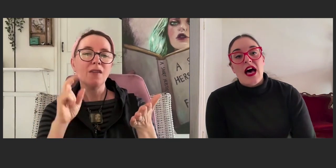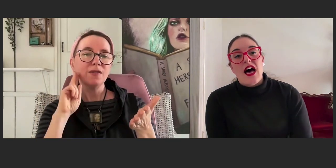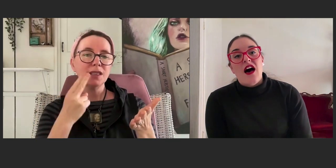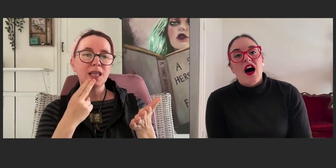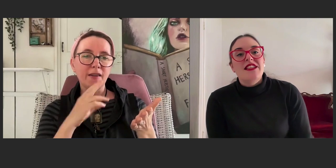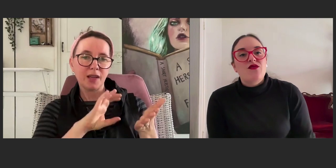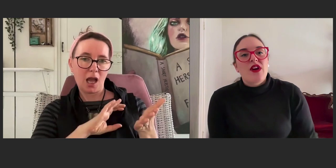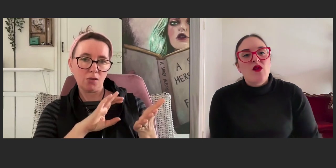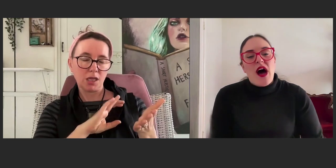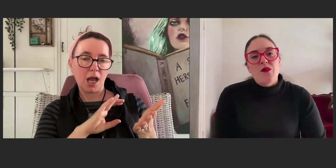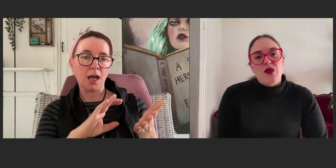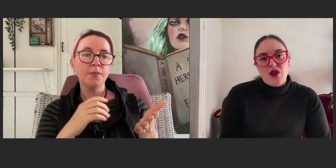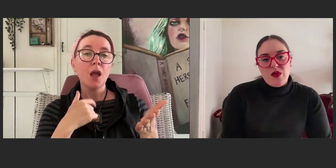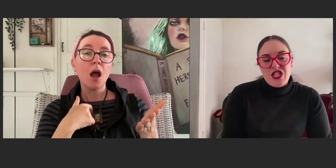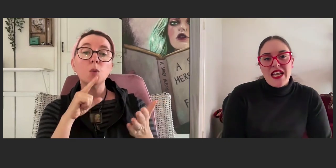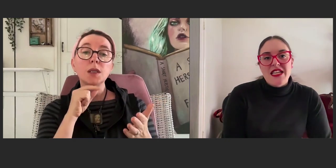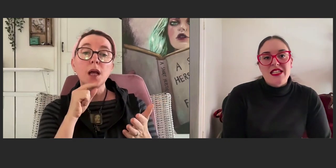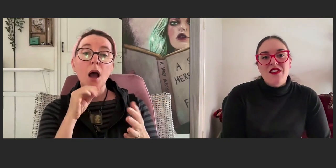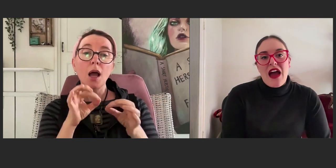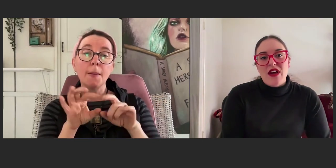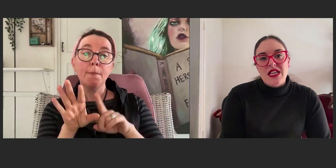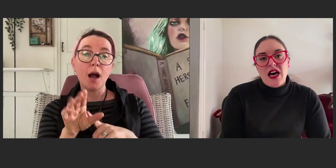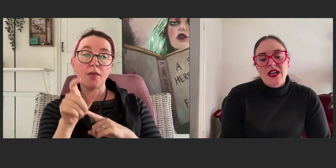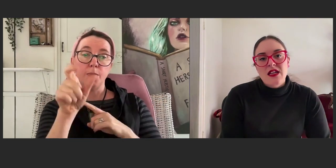I did read one book which had a deaf character